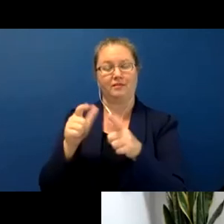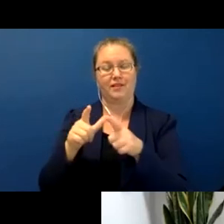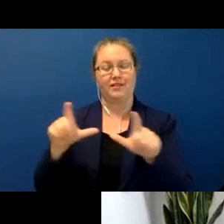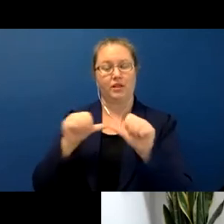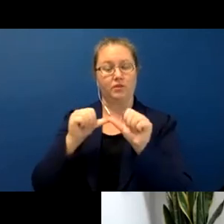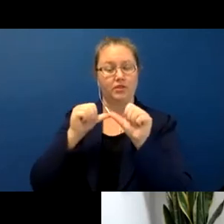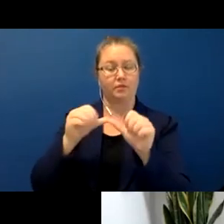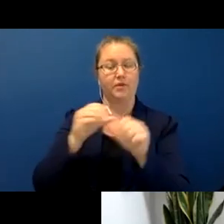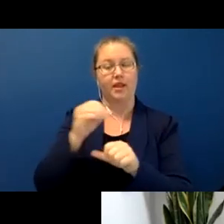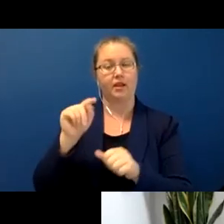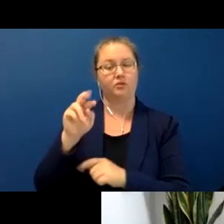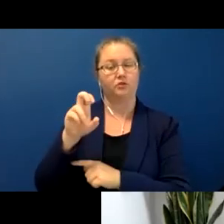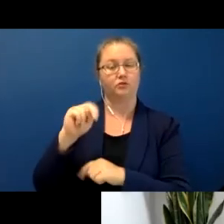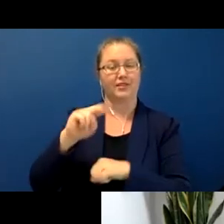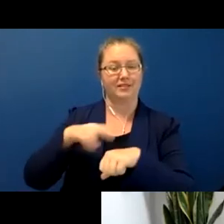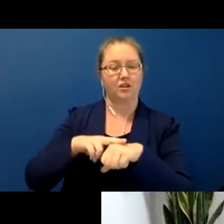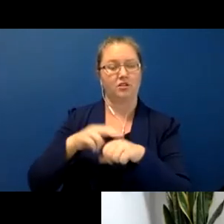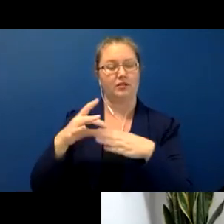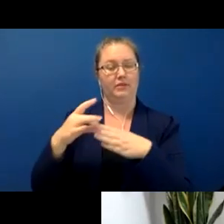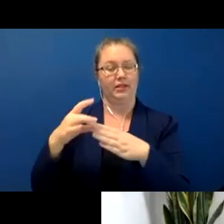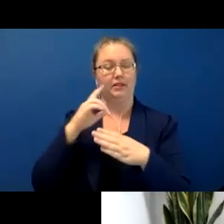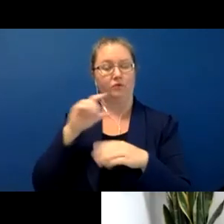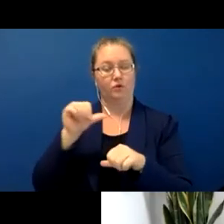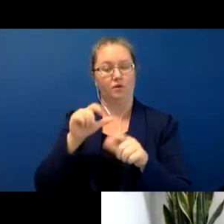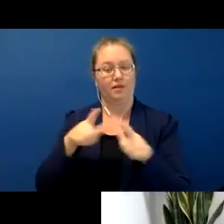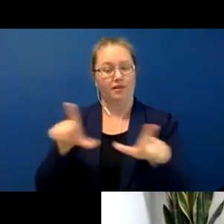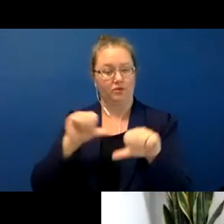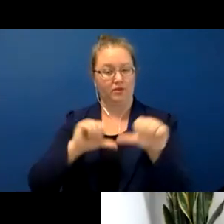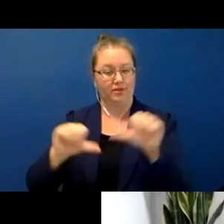research lead for the Language Sciences Initiative and an assistant professor in critical indigenous